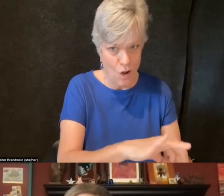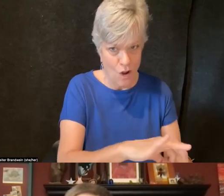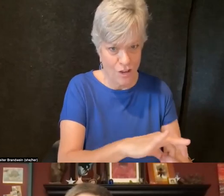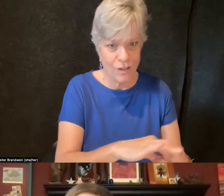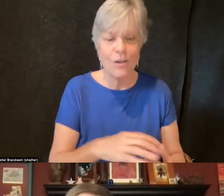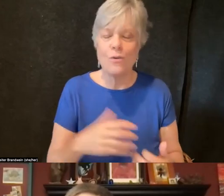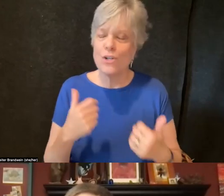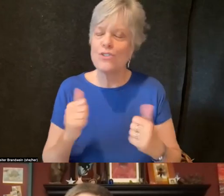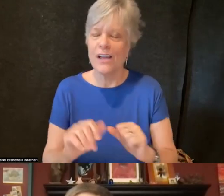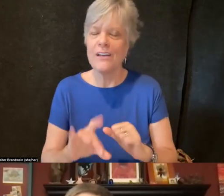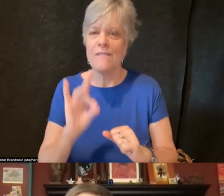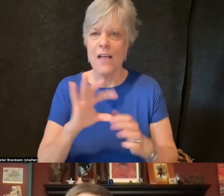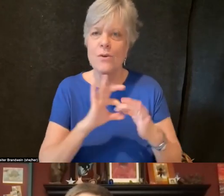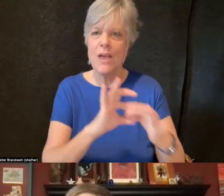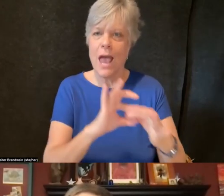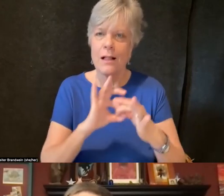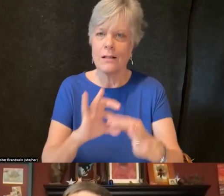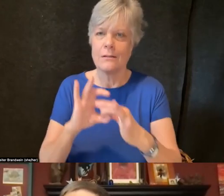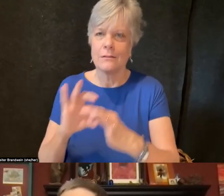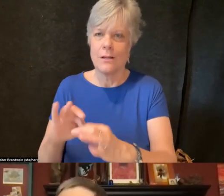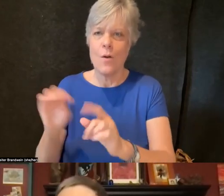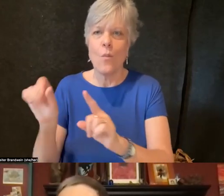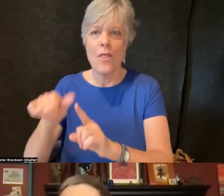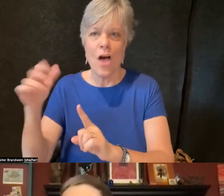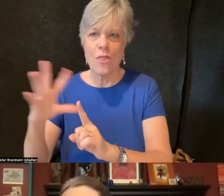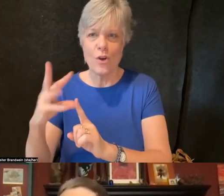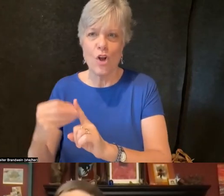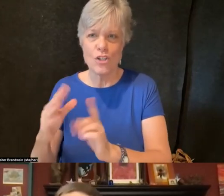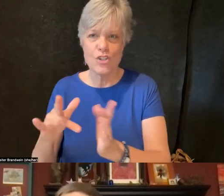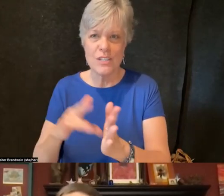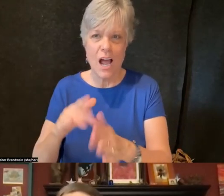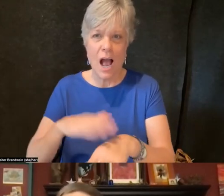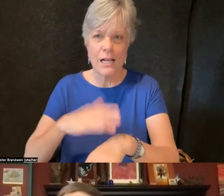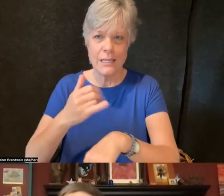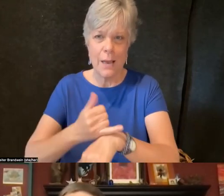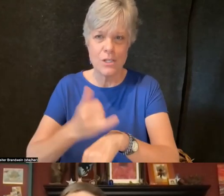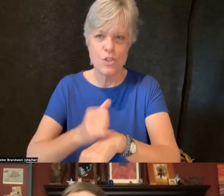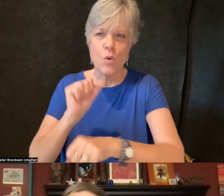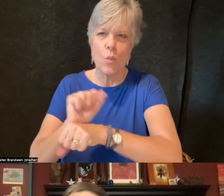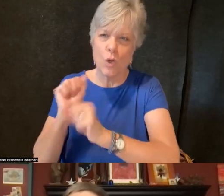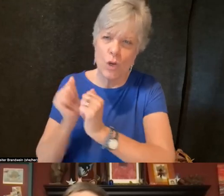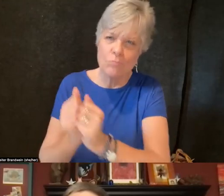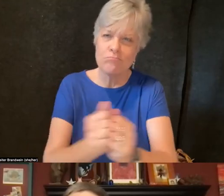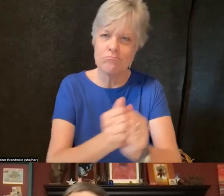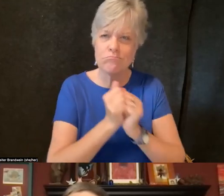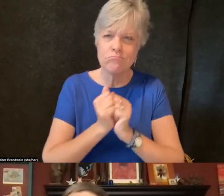with other cultural centers that are on campus to collaborate and co-sponsor events